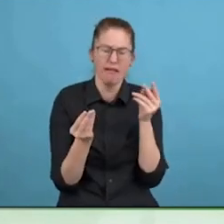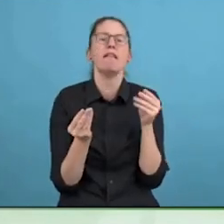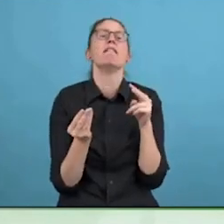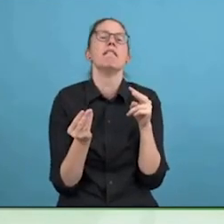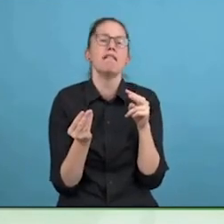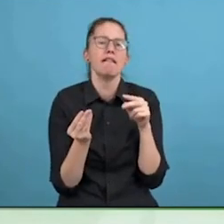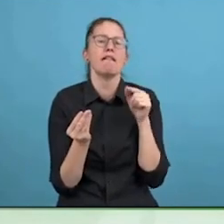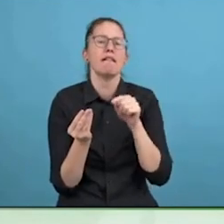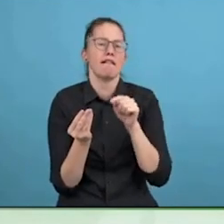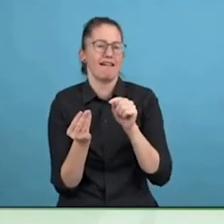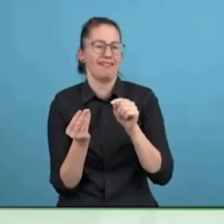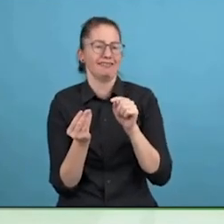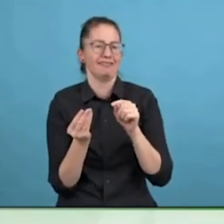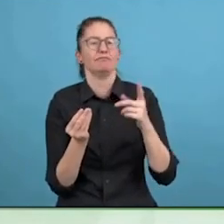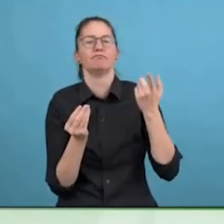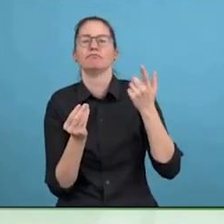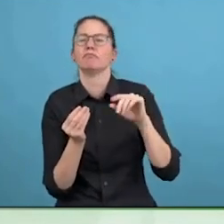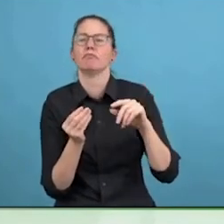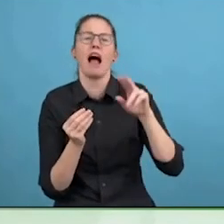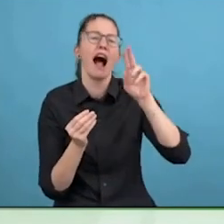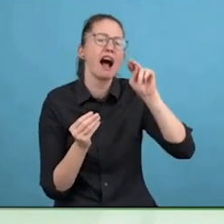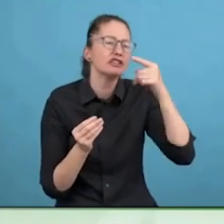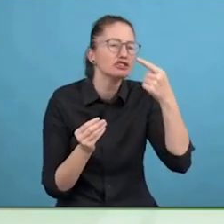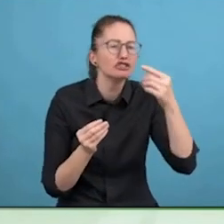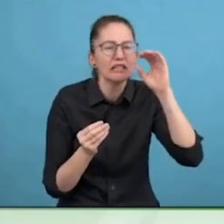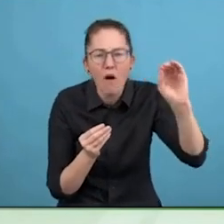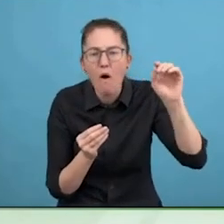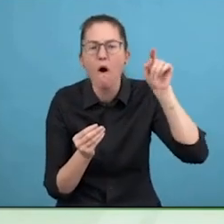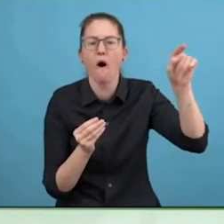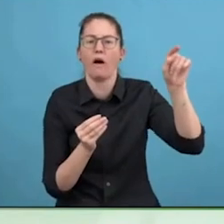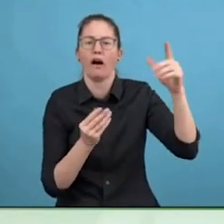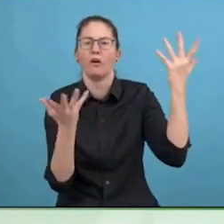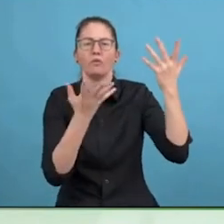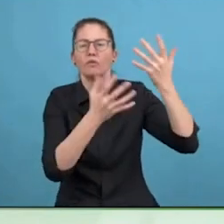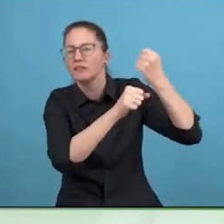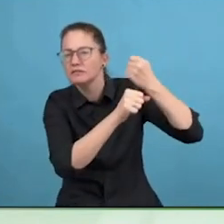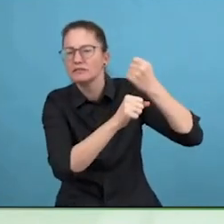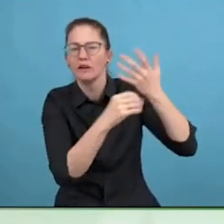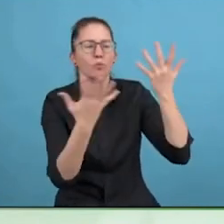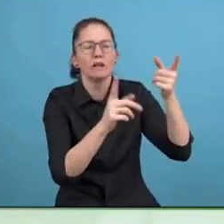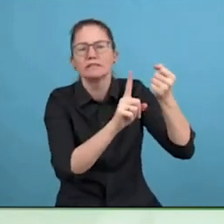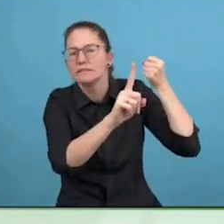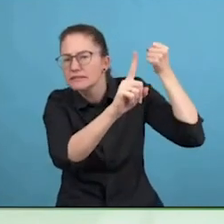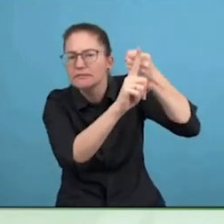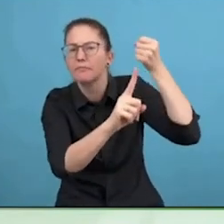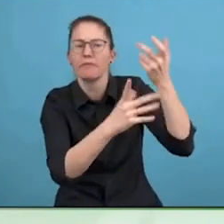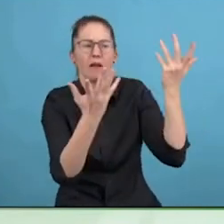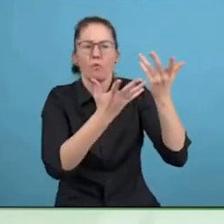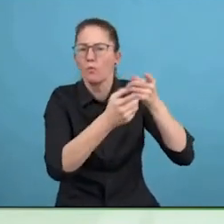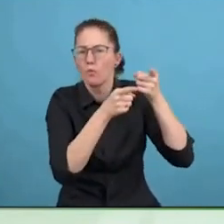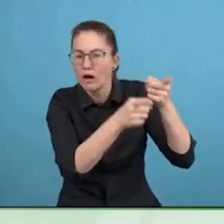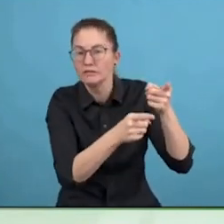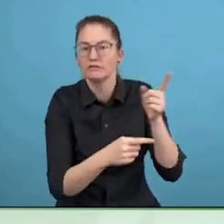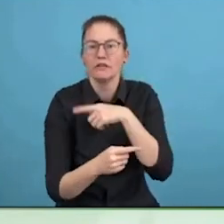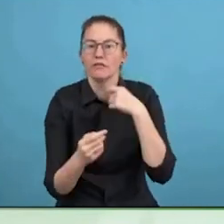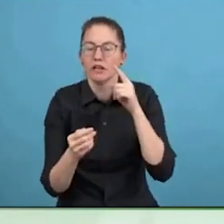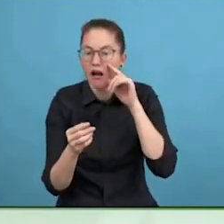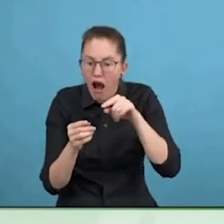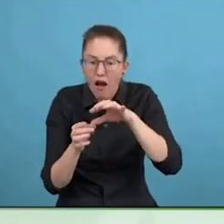I can't say enough how much I love everything you are saying. First of all, I love that you started the story from the beginning of